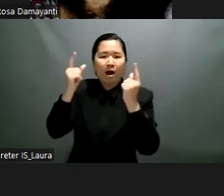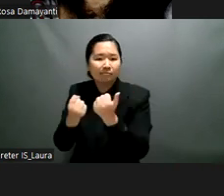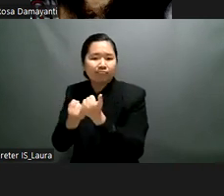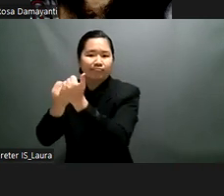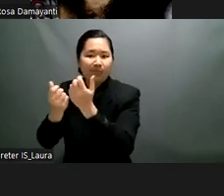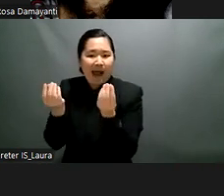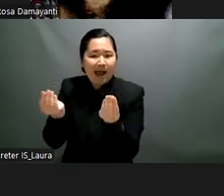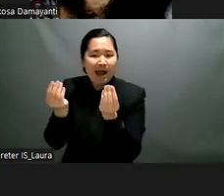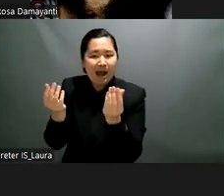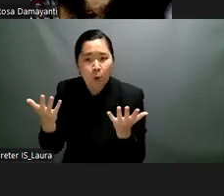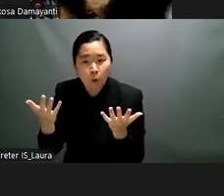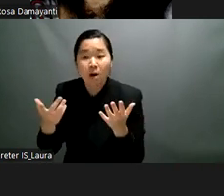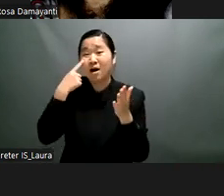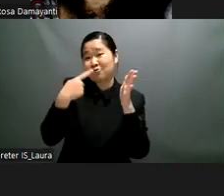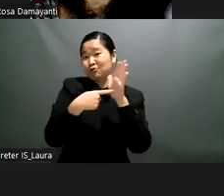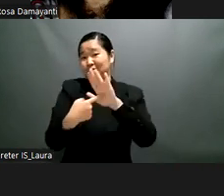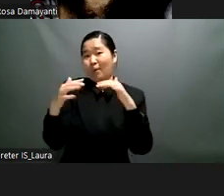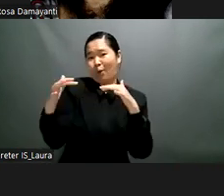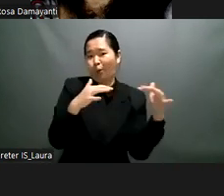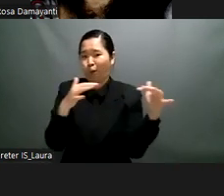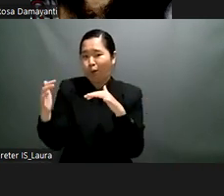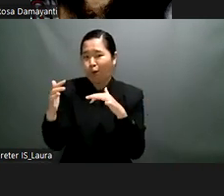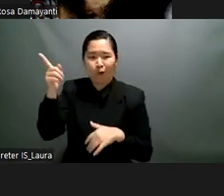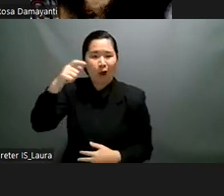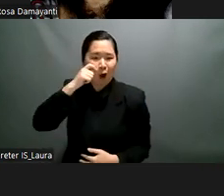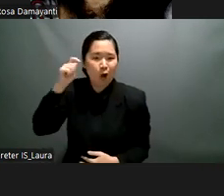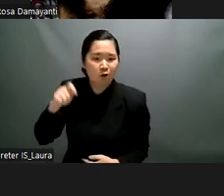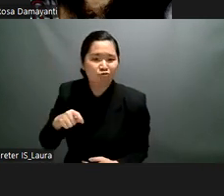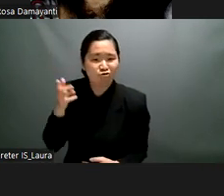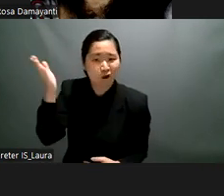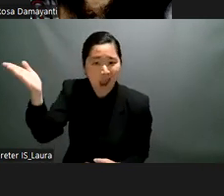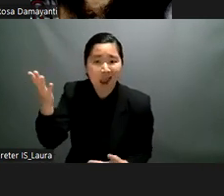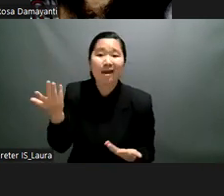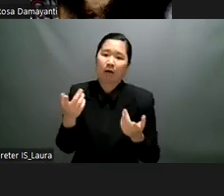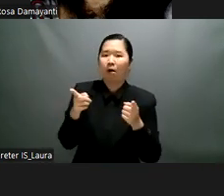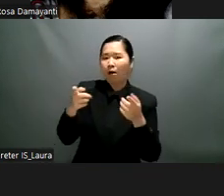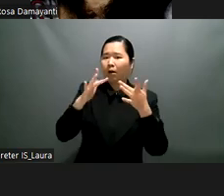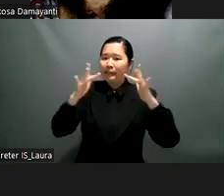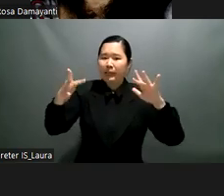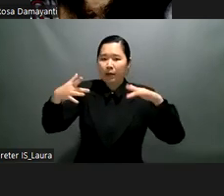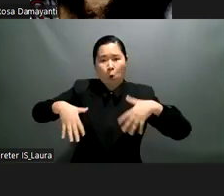deliver the digital education to the student on a final note i would like to stress the importance